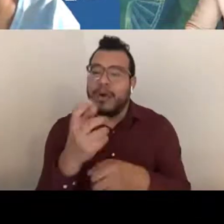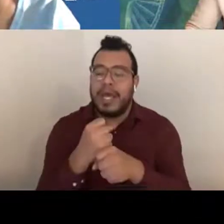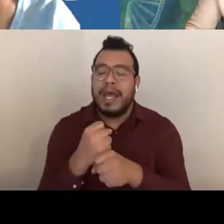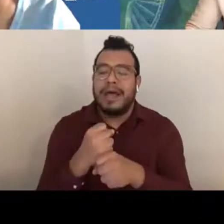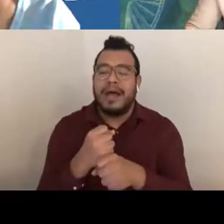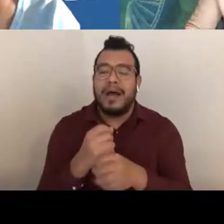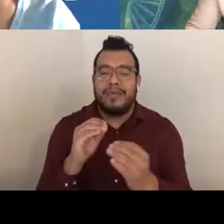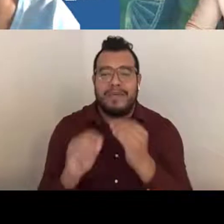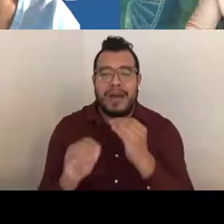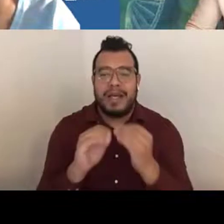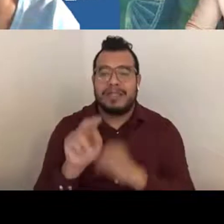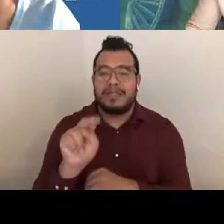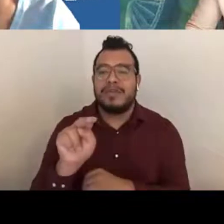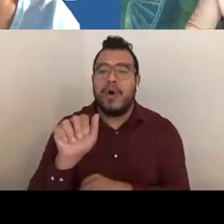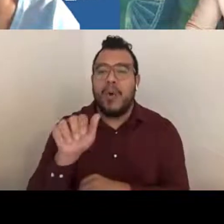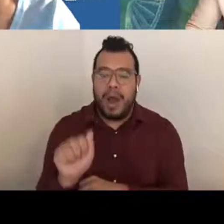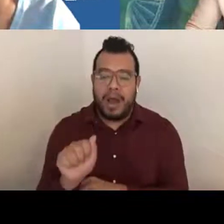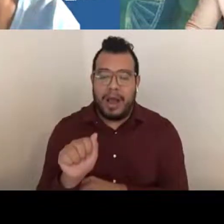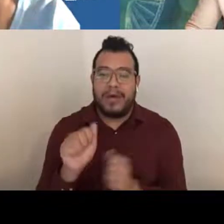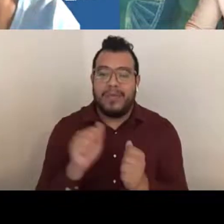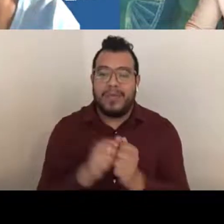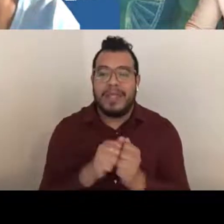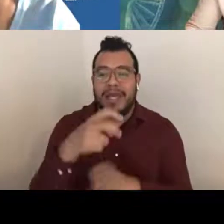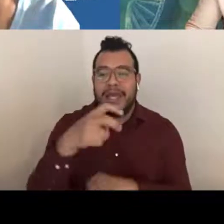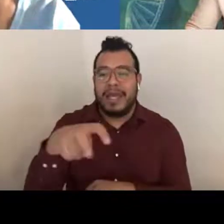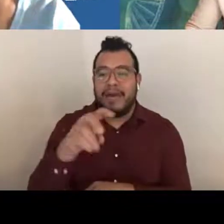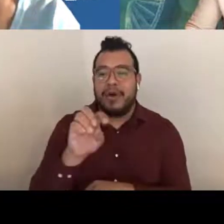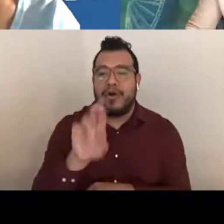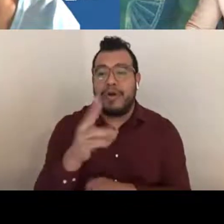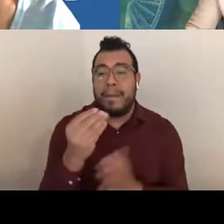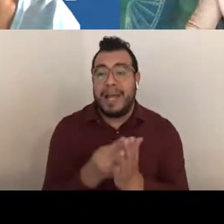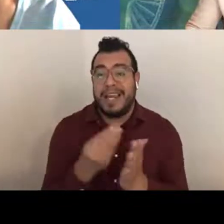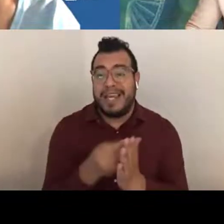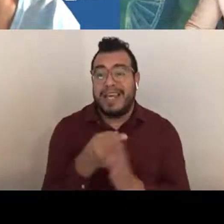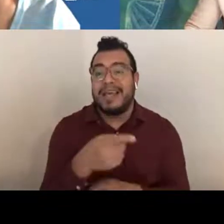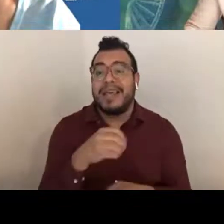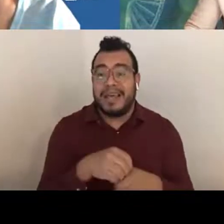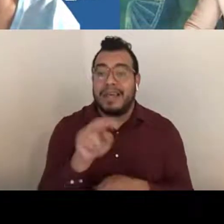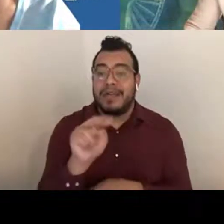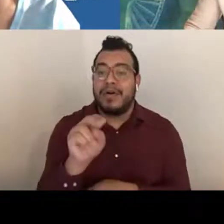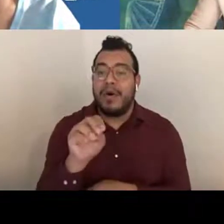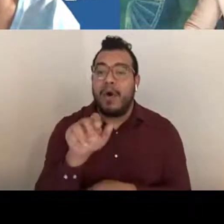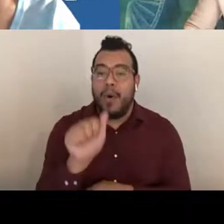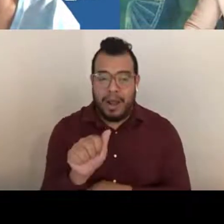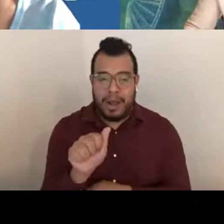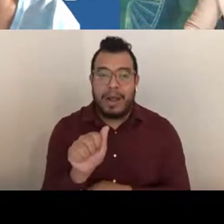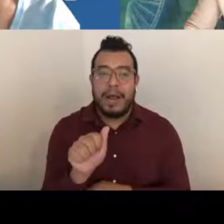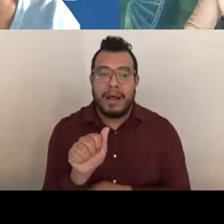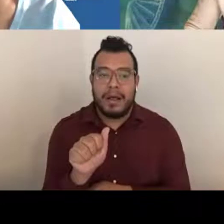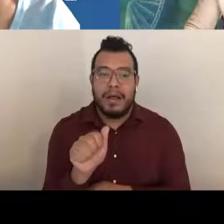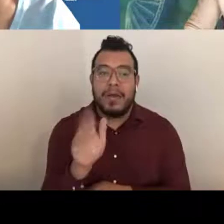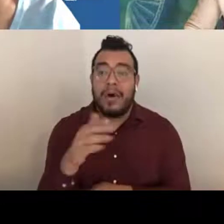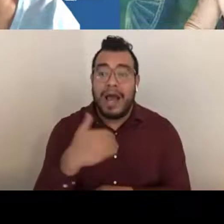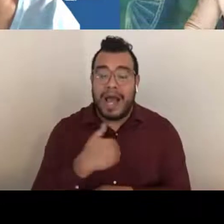with the carryover money in the NOA, and there will be a term on the notice of award